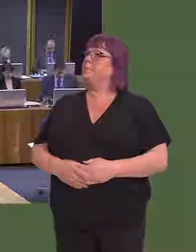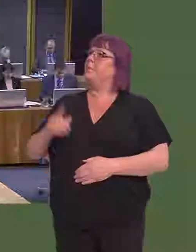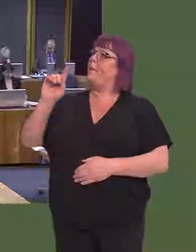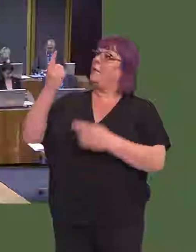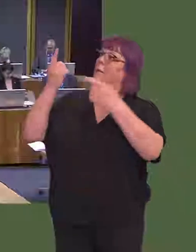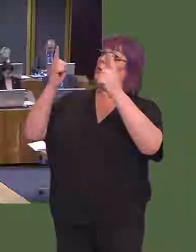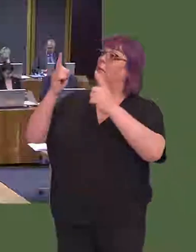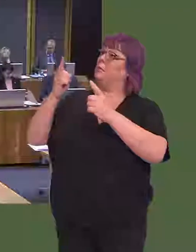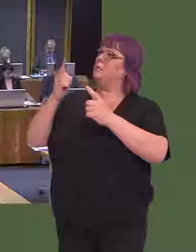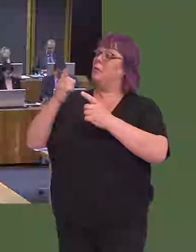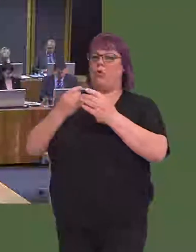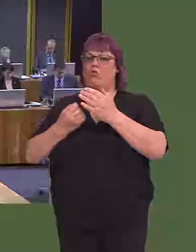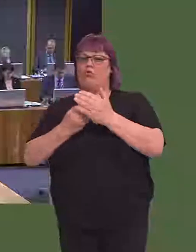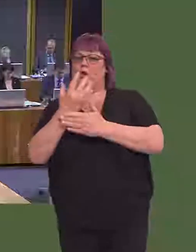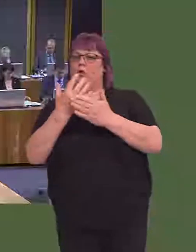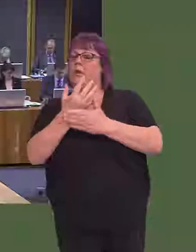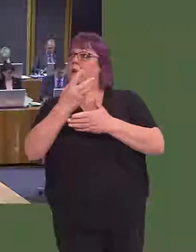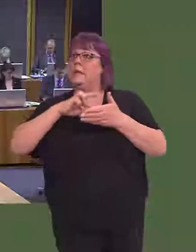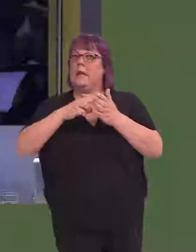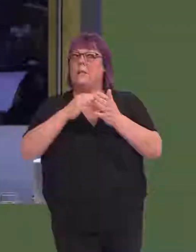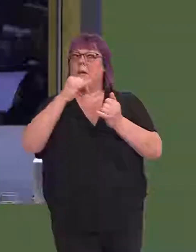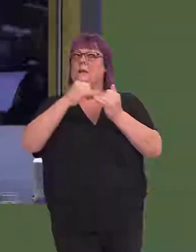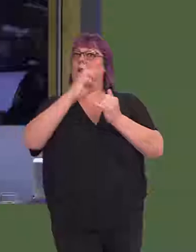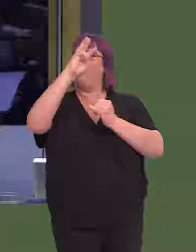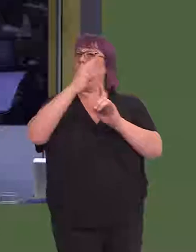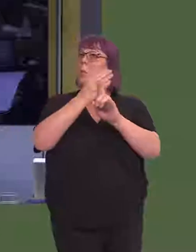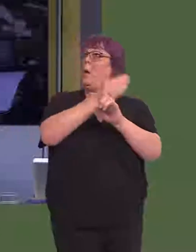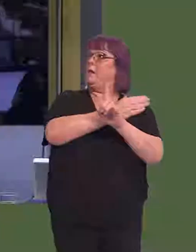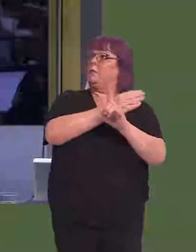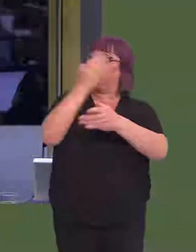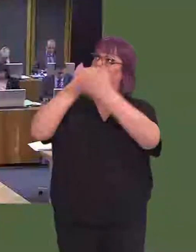Will the First Minister make a statement on regeneration schemes in South Wales West?